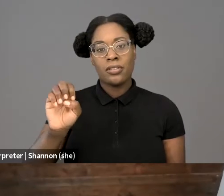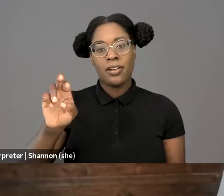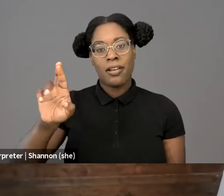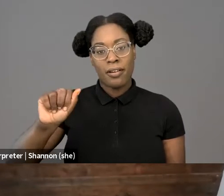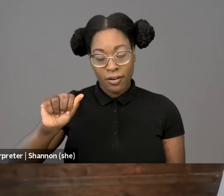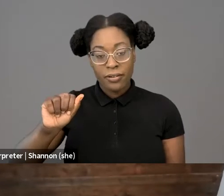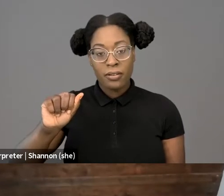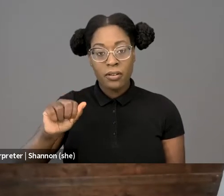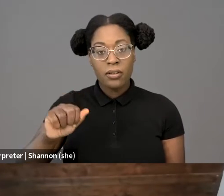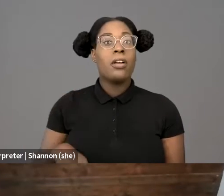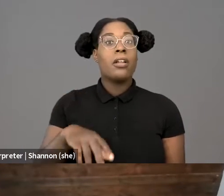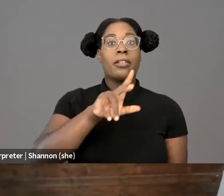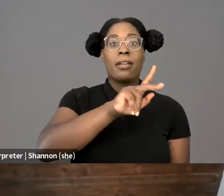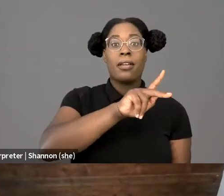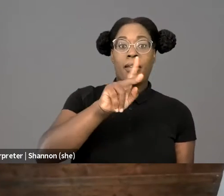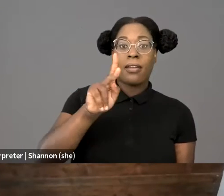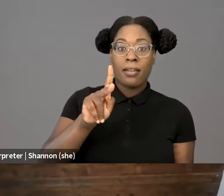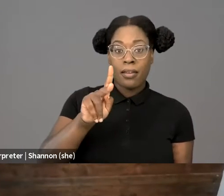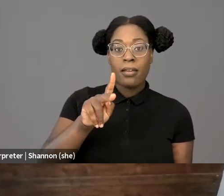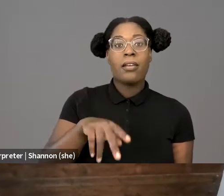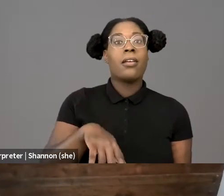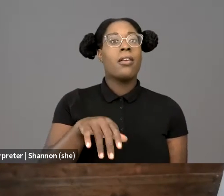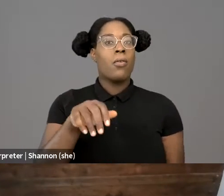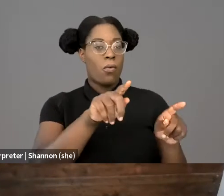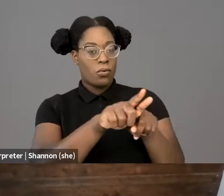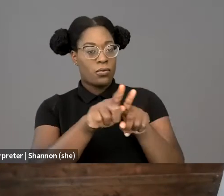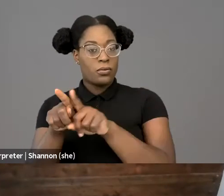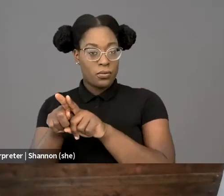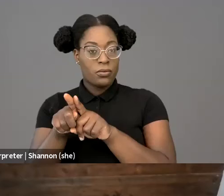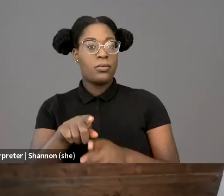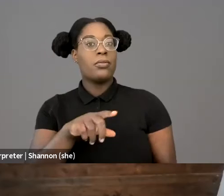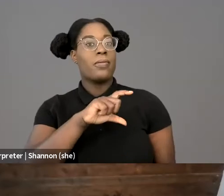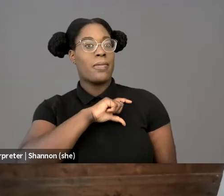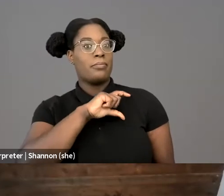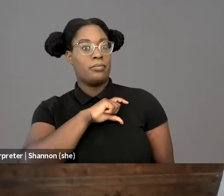coupled with the refusal of law enforcement to protect Black lives from Klan's acts of violence